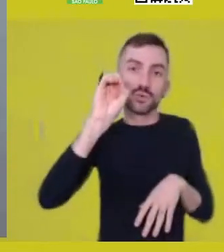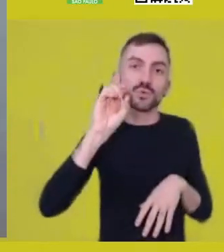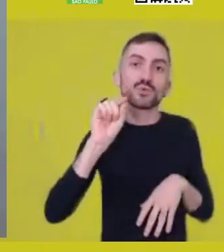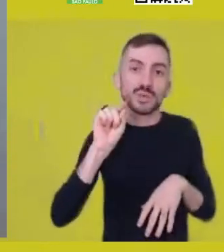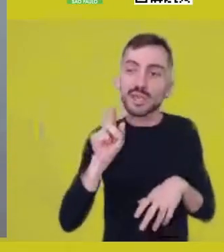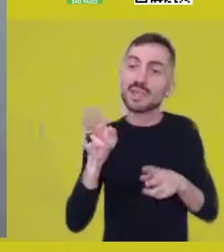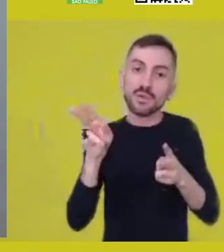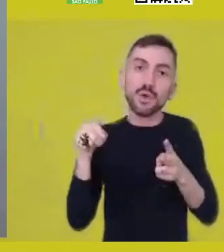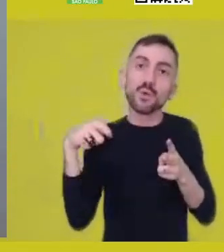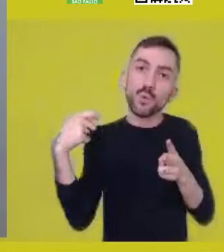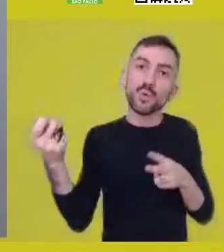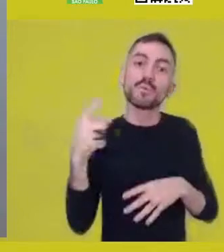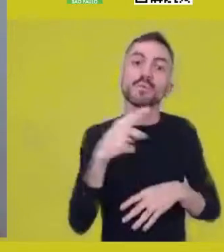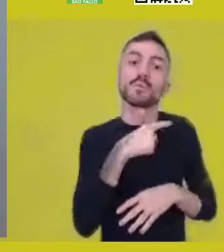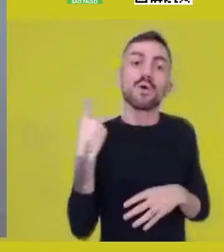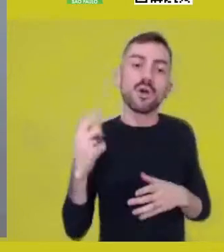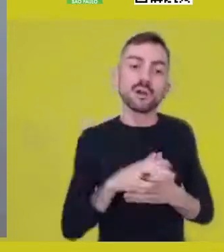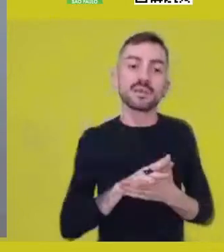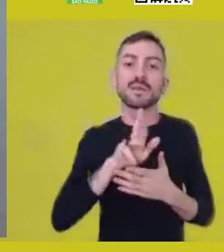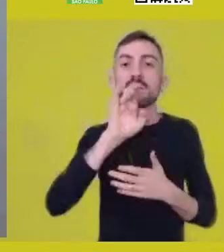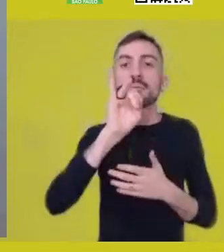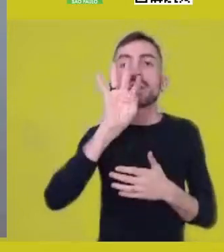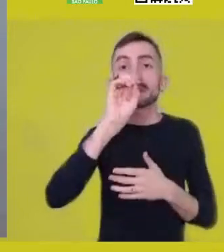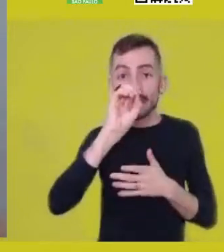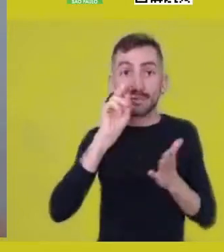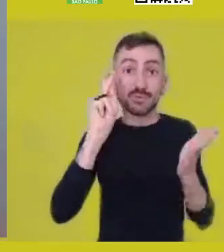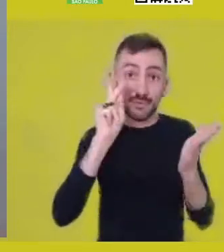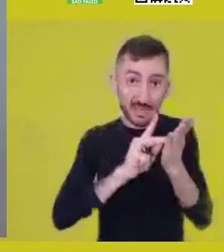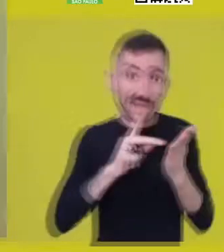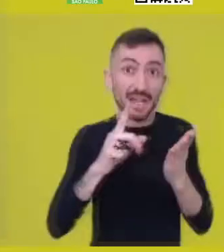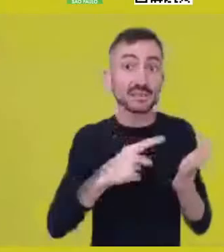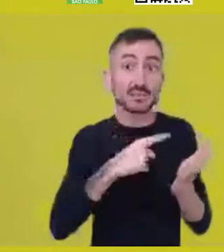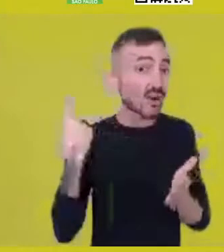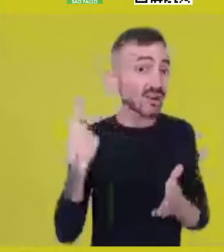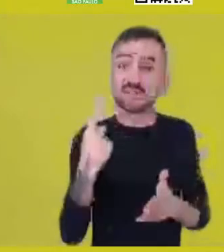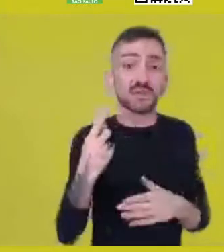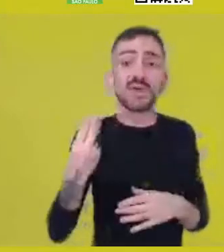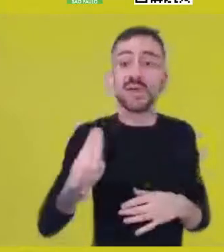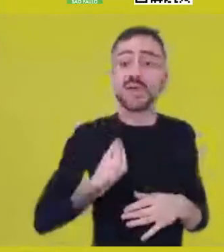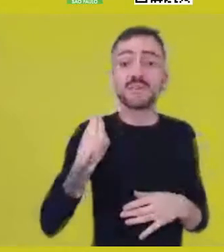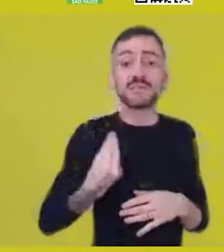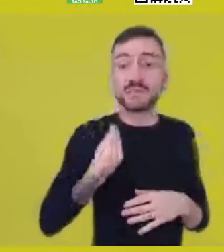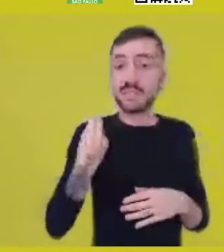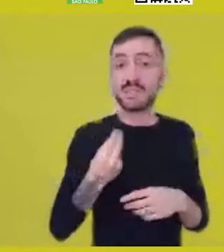But all those rites aren’t of death. They are of life, they come from life,